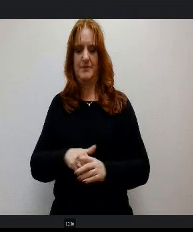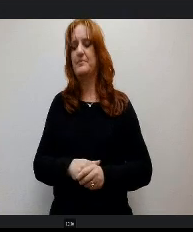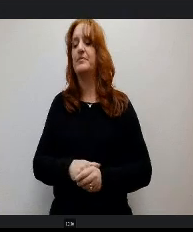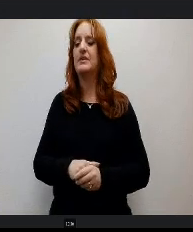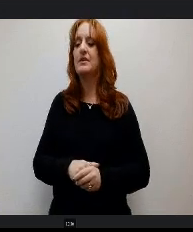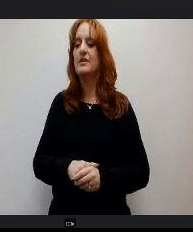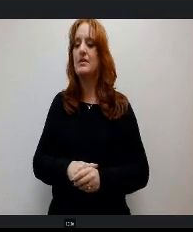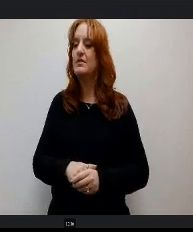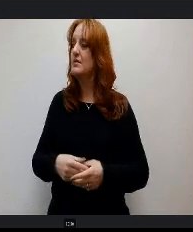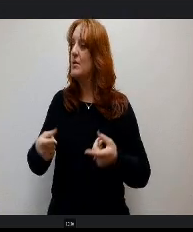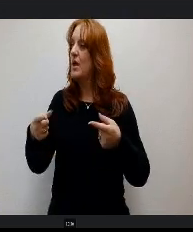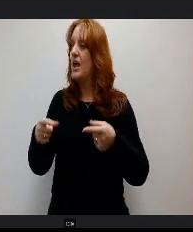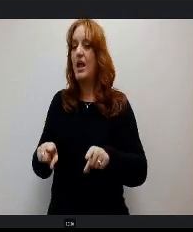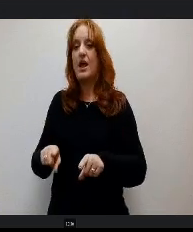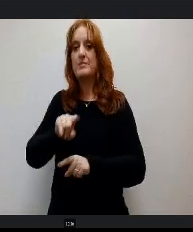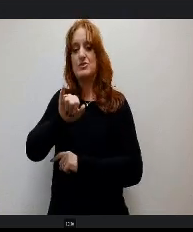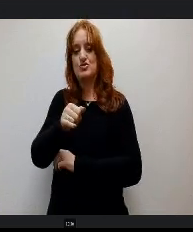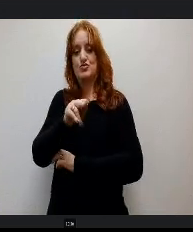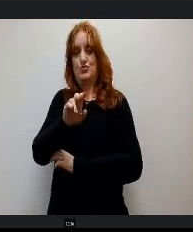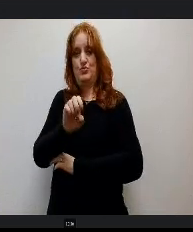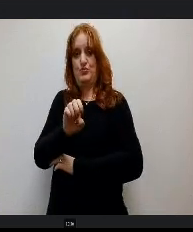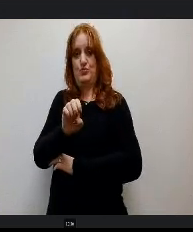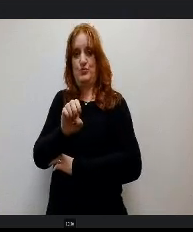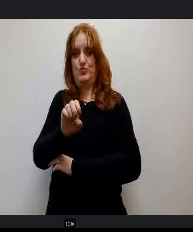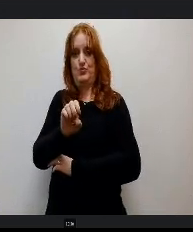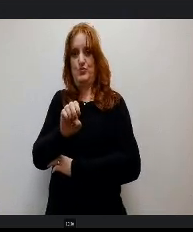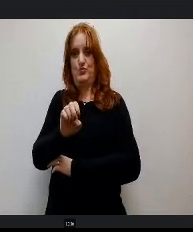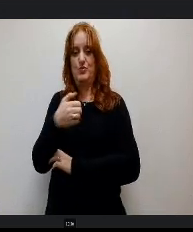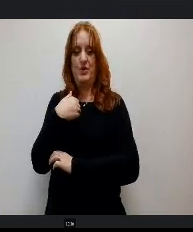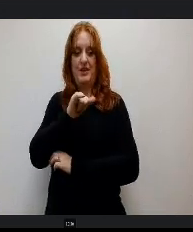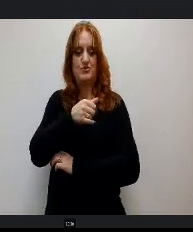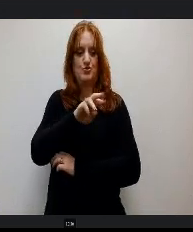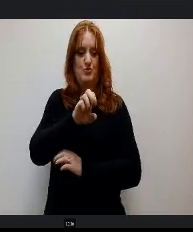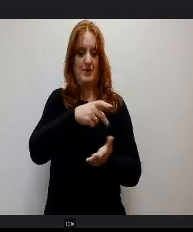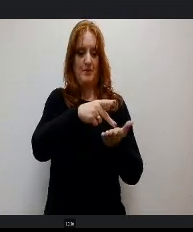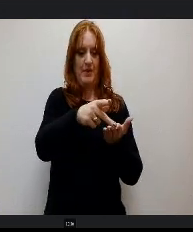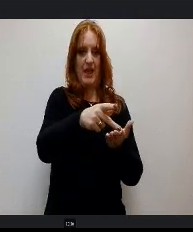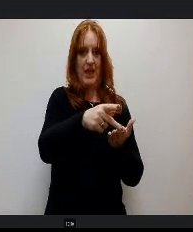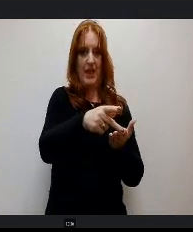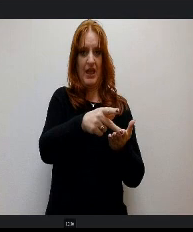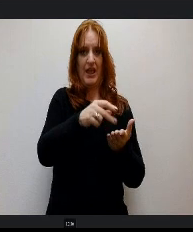happens is in June we have the June pay and we accrue what we pay them in July.